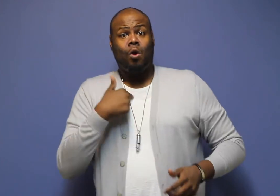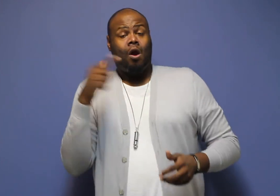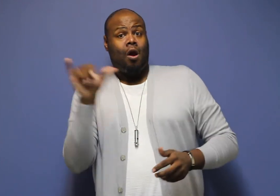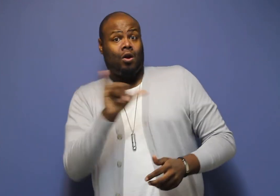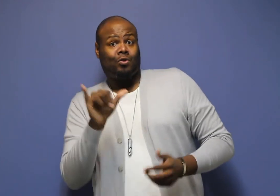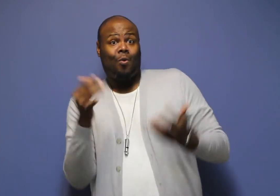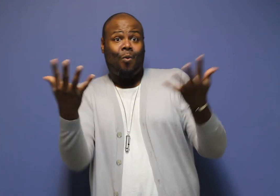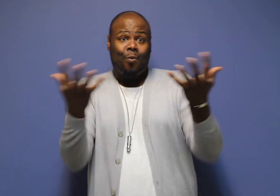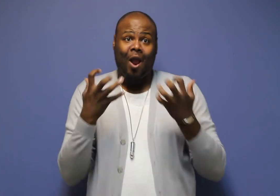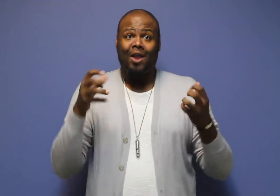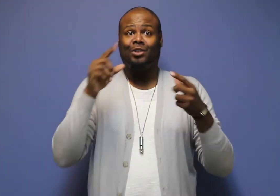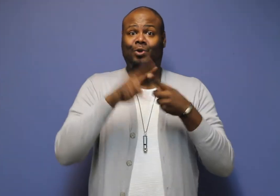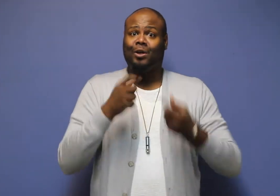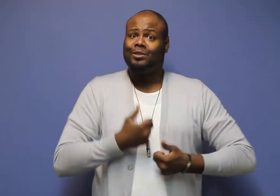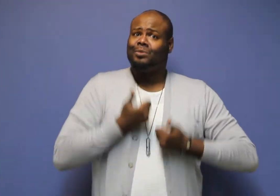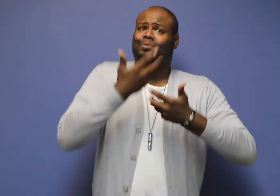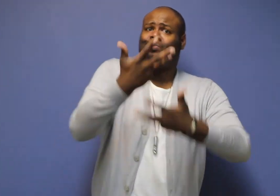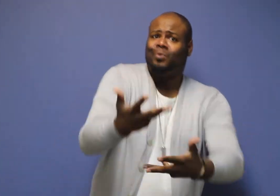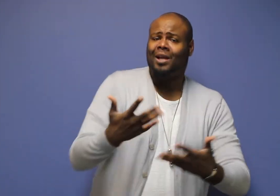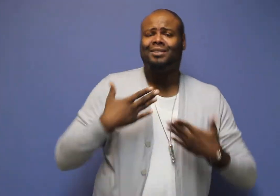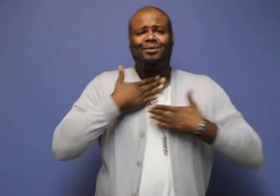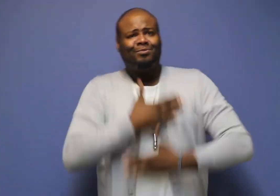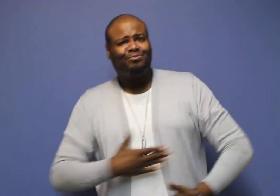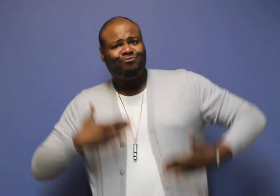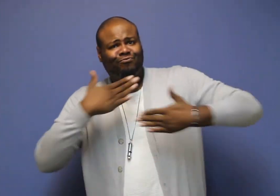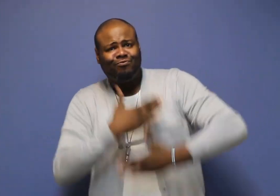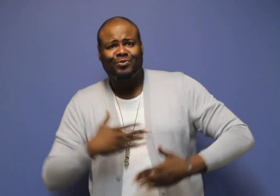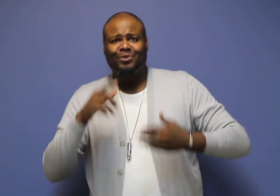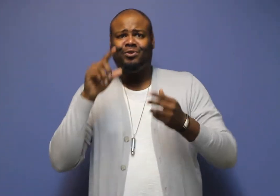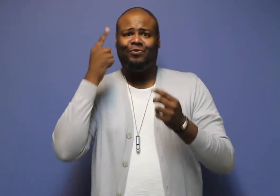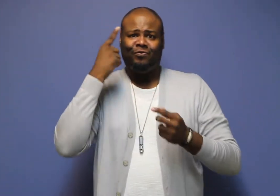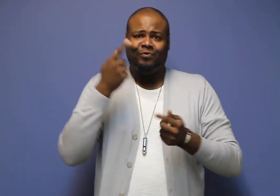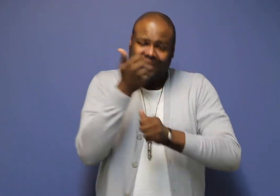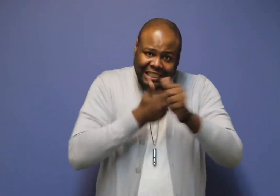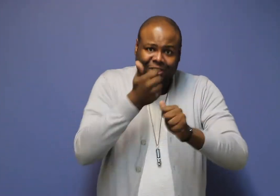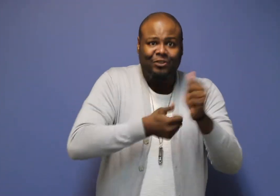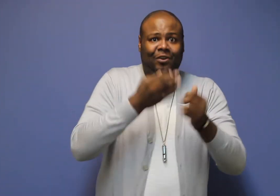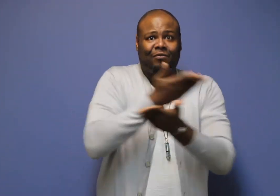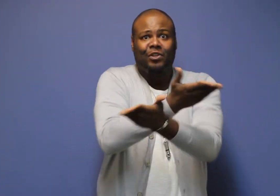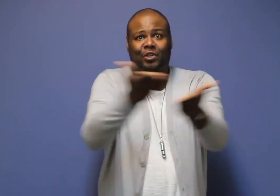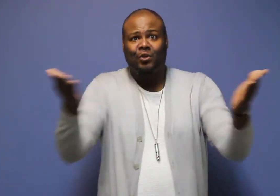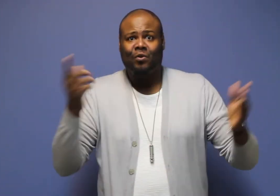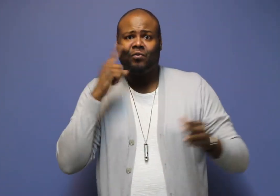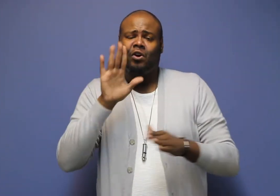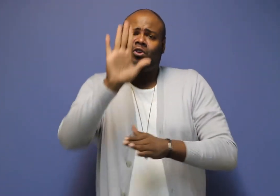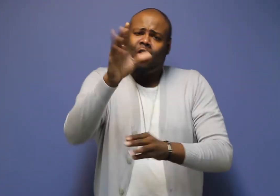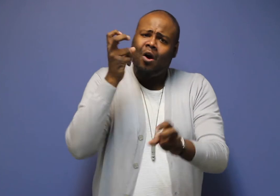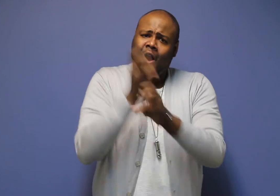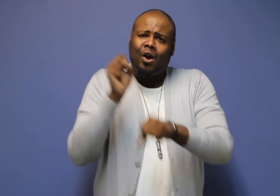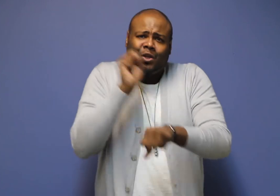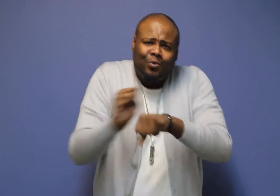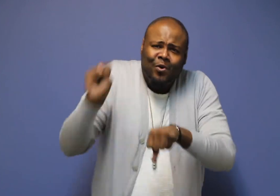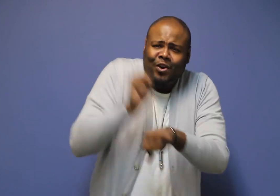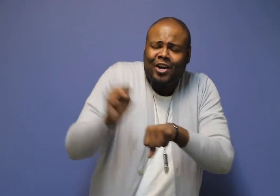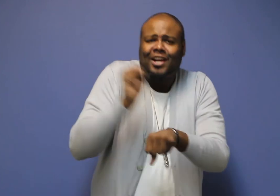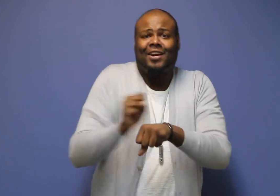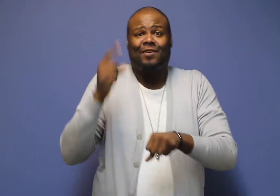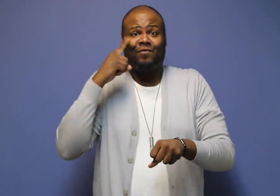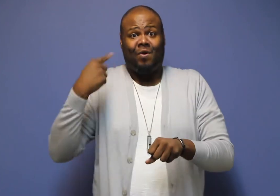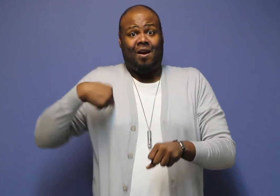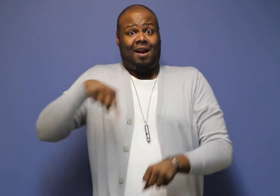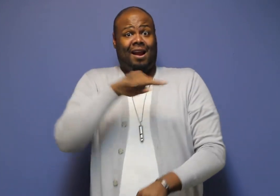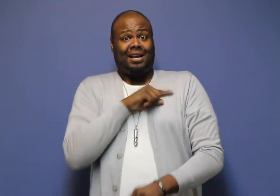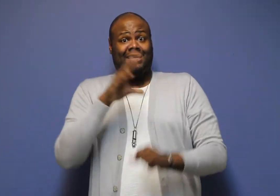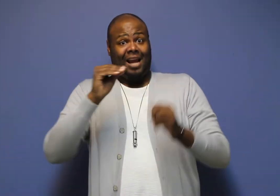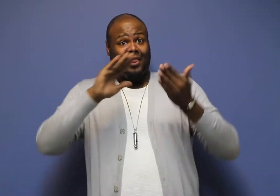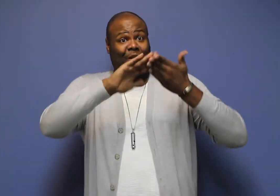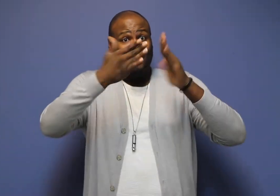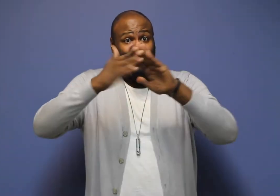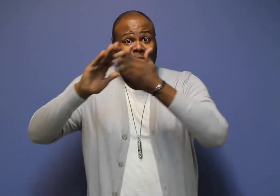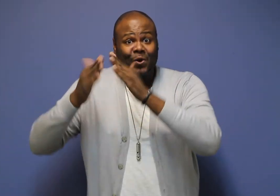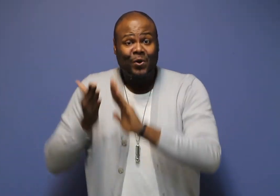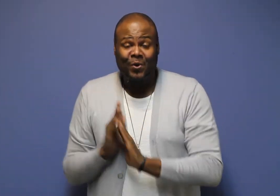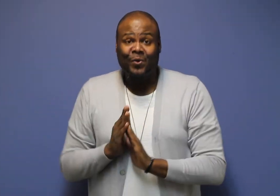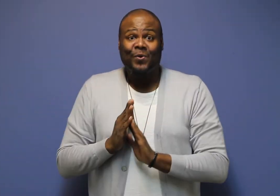We also want to express our appreciation for the hard work that you do for us and the community.